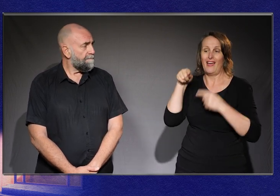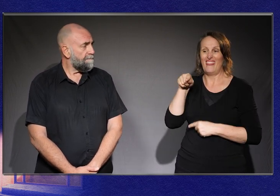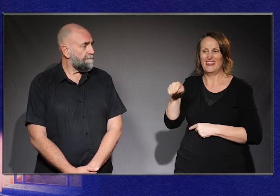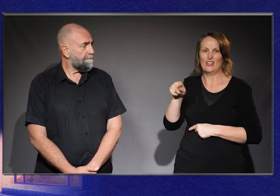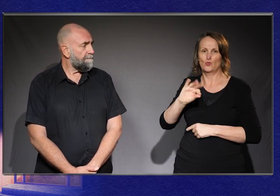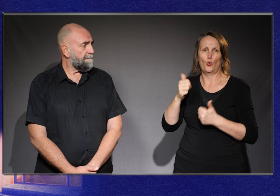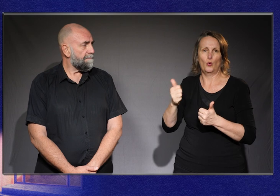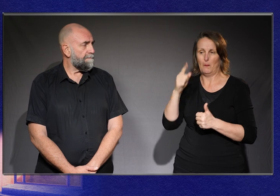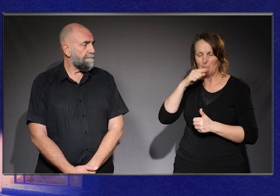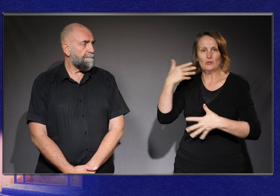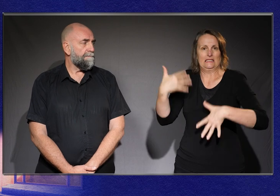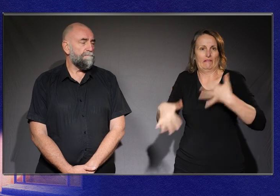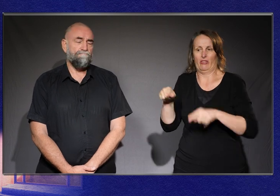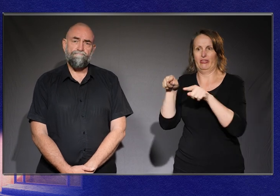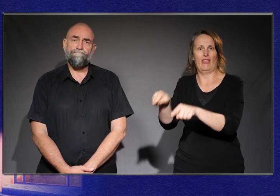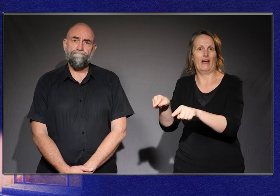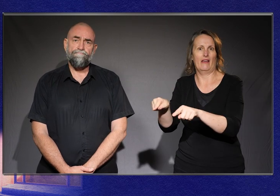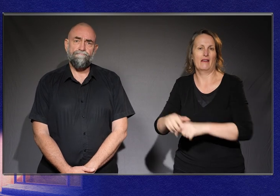that these are sites of maltreatment.